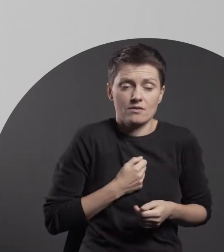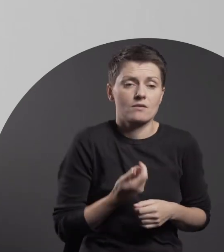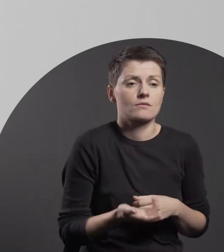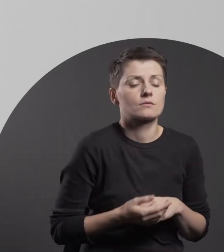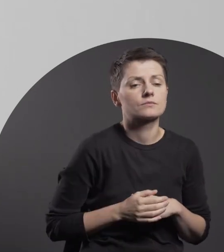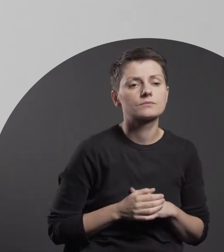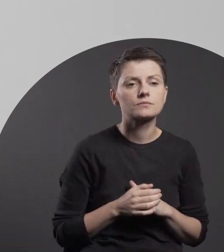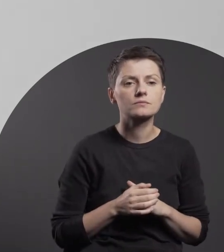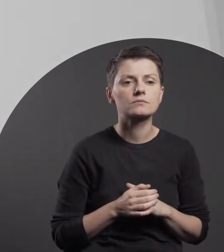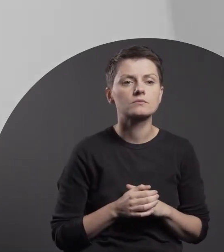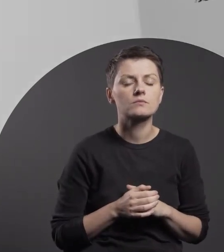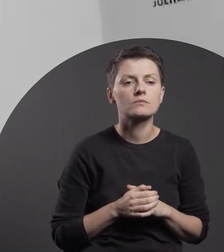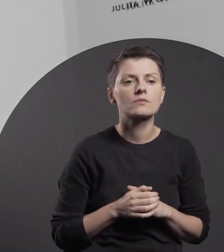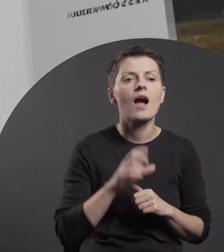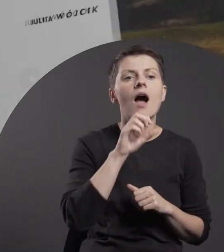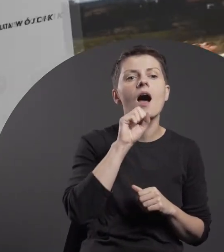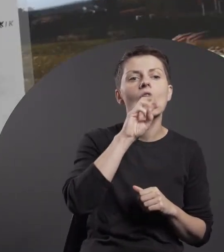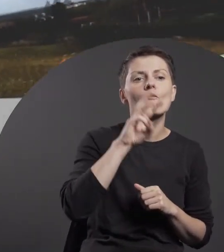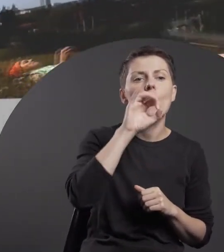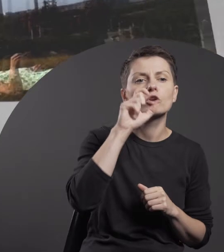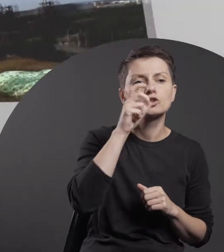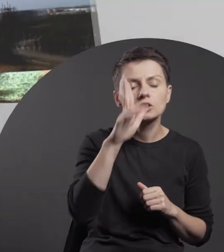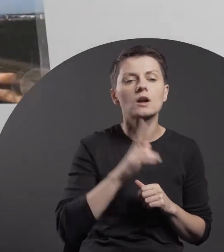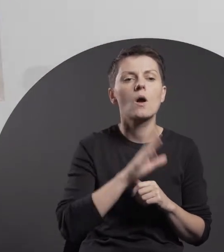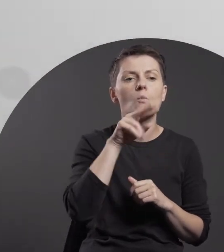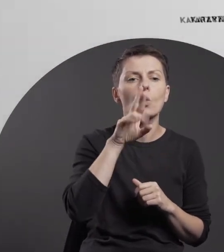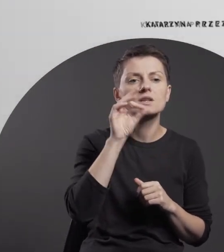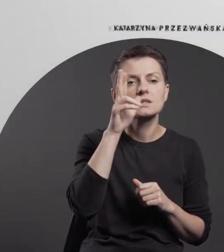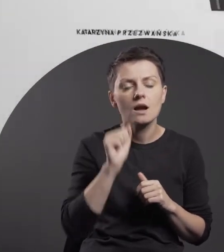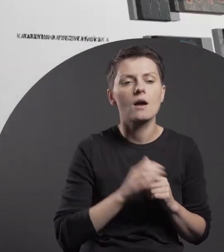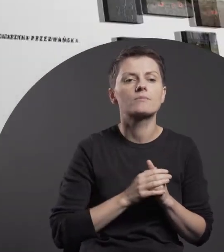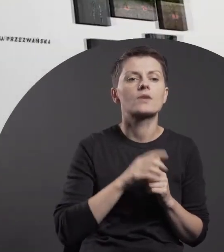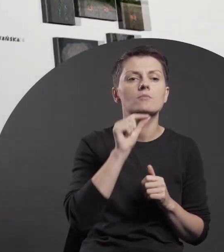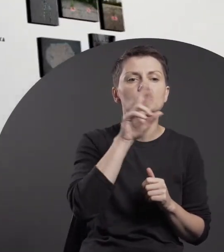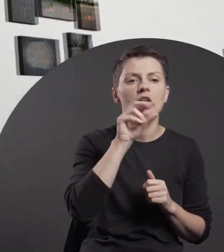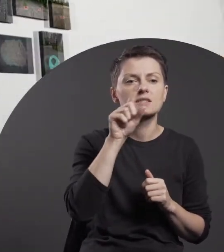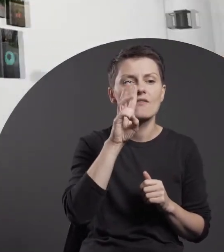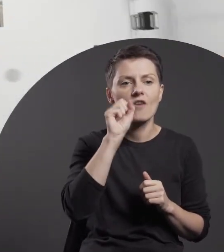The works by Julita Wójcik, Bogna Burska, Katarzyna Przezwańska and Tomasz Ciecierski